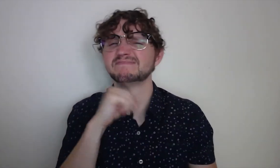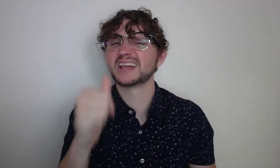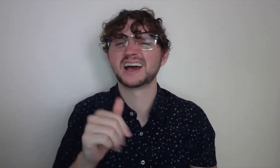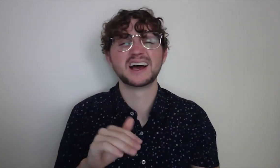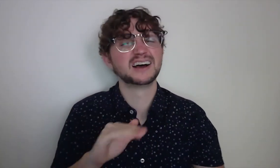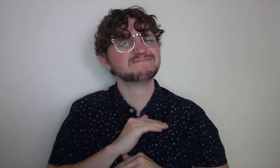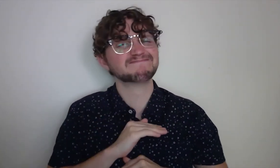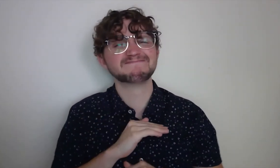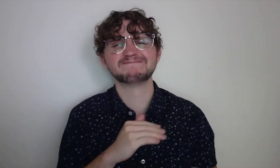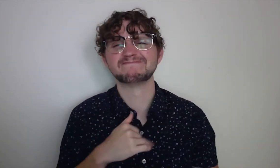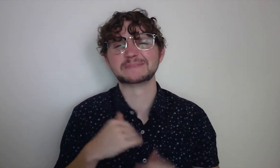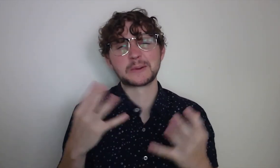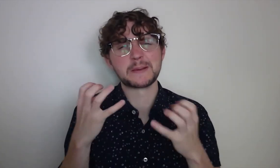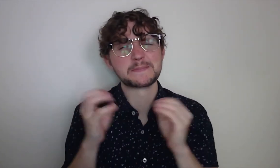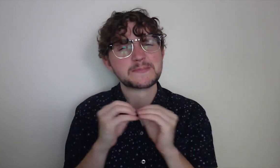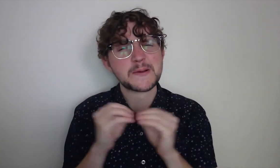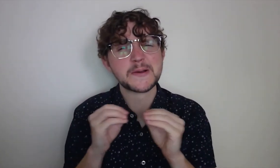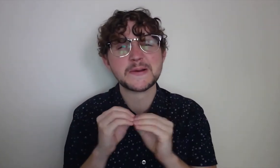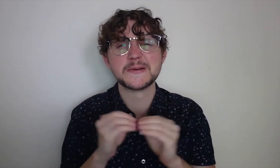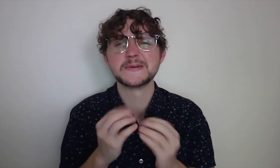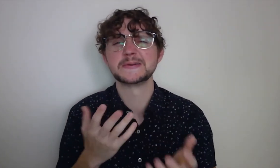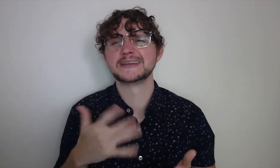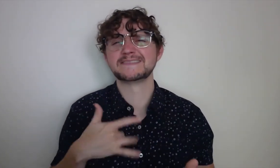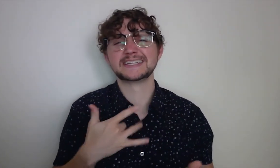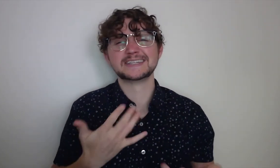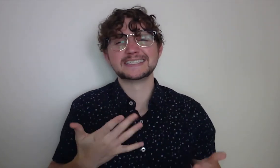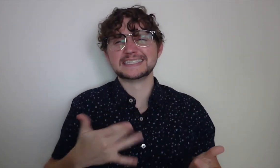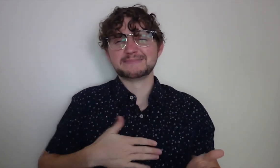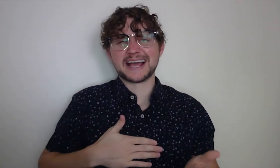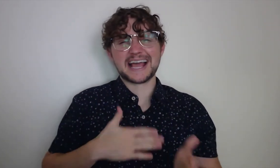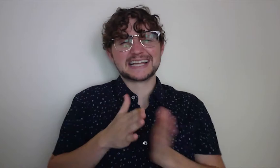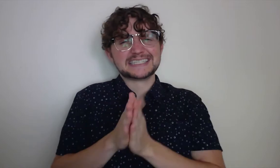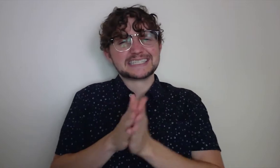I took my photographs for the evening and I was left feeling unsatisfied.